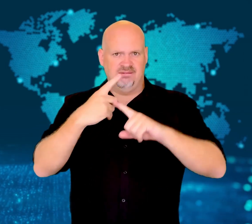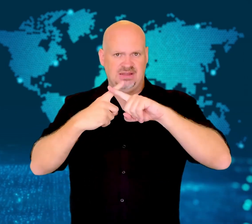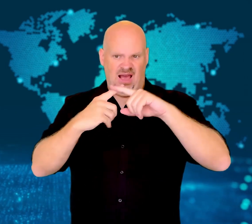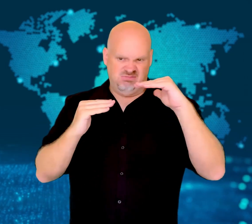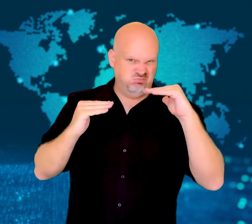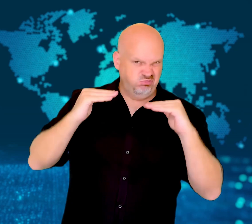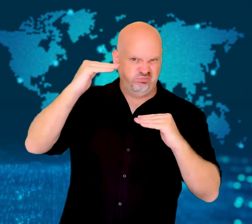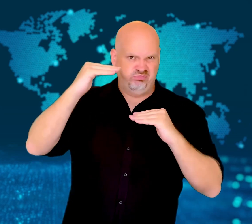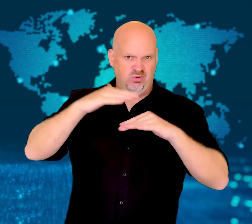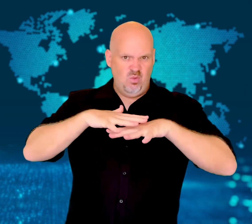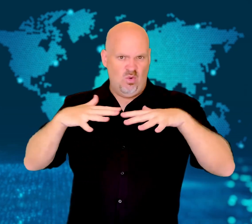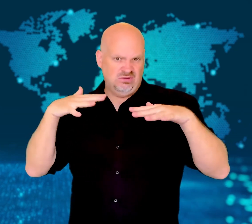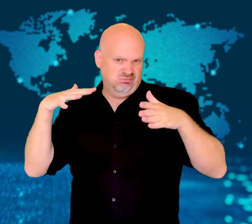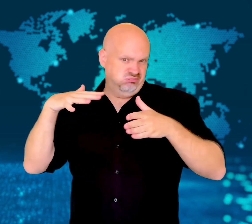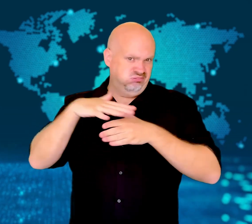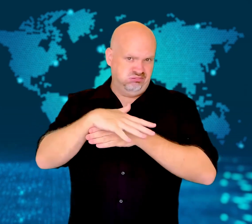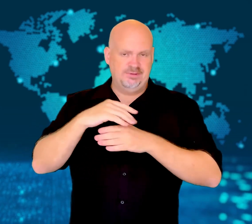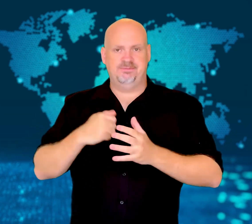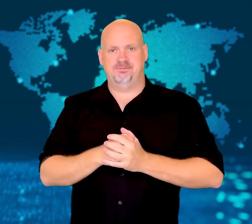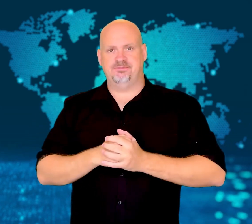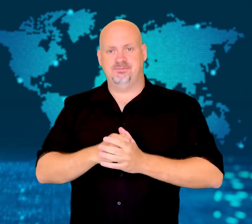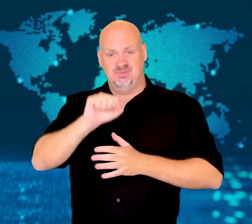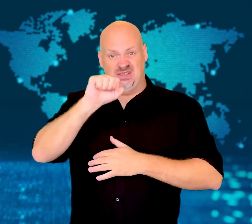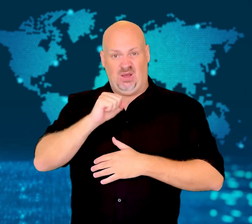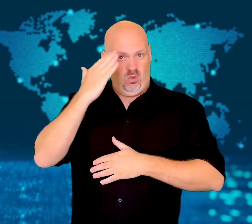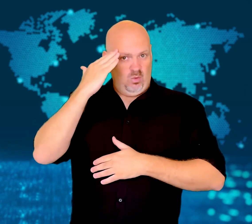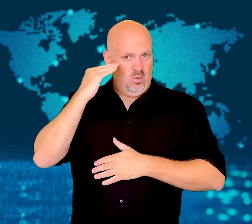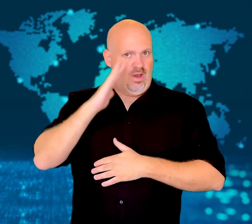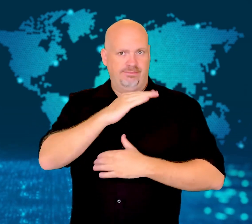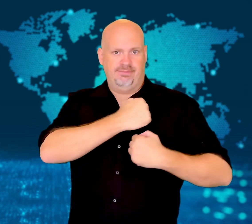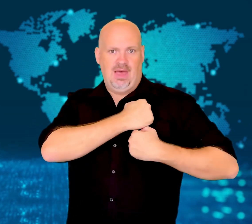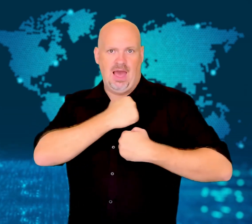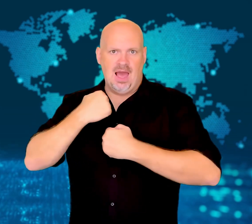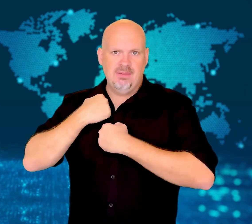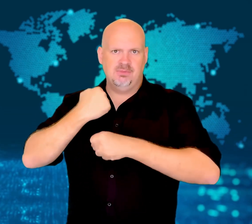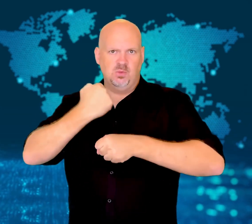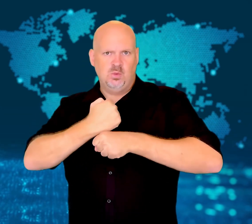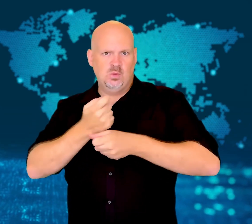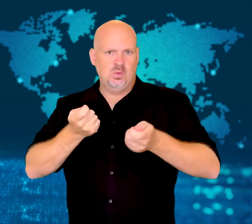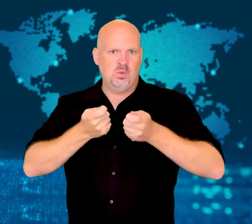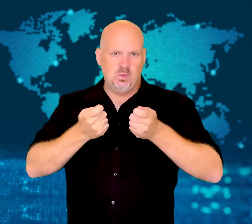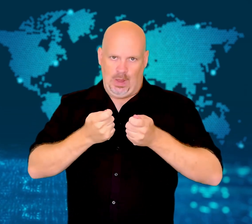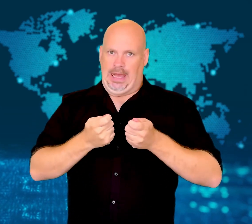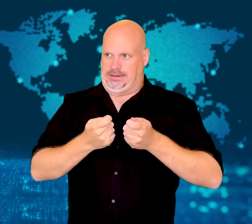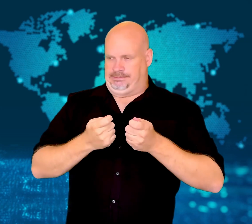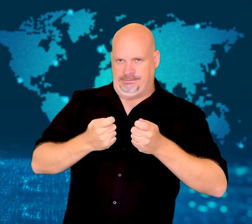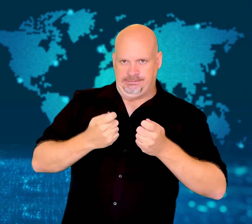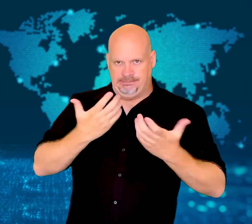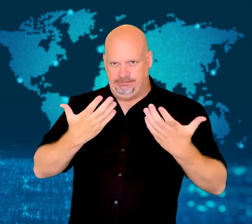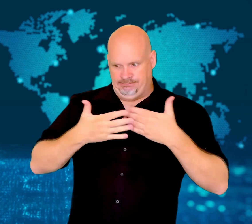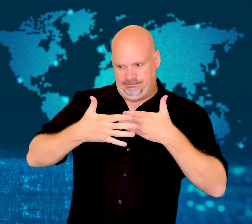South Korea's military authorities are staying ready for a possible flooding